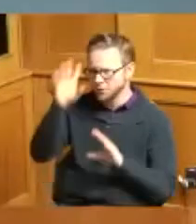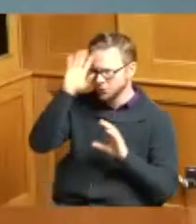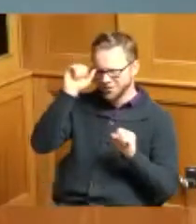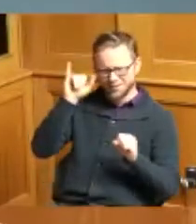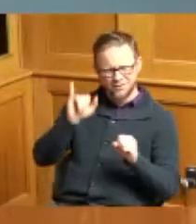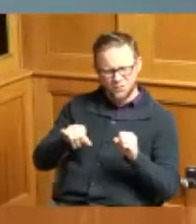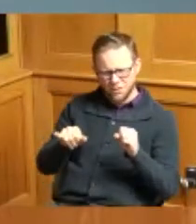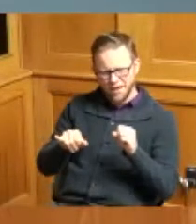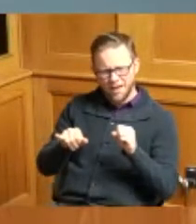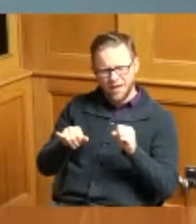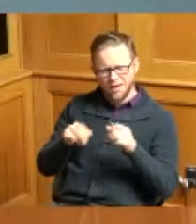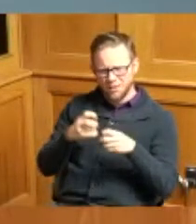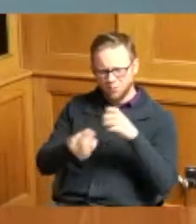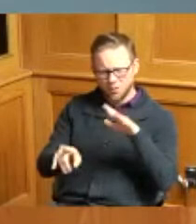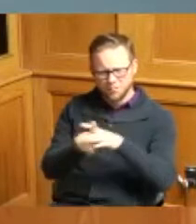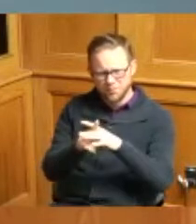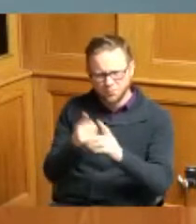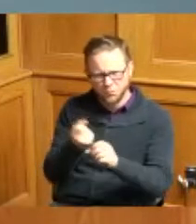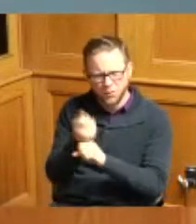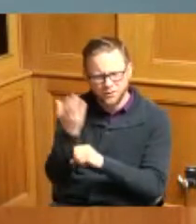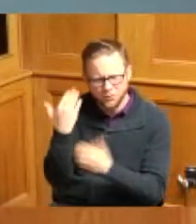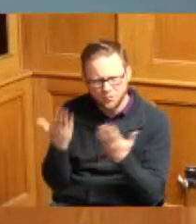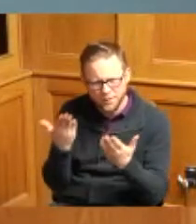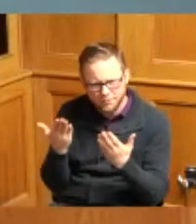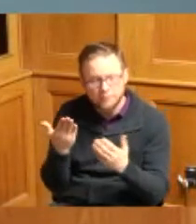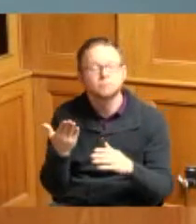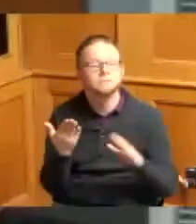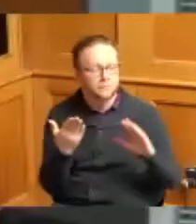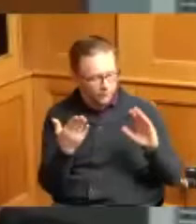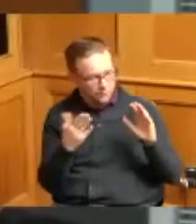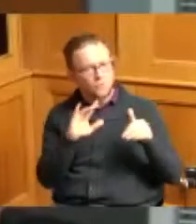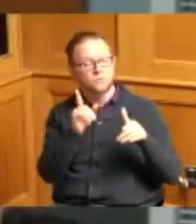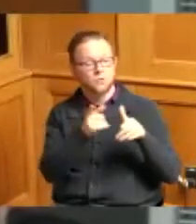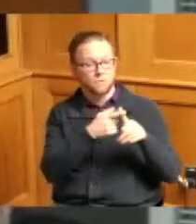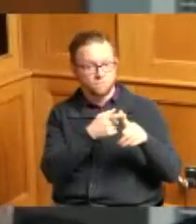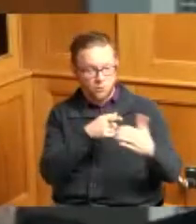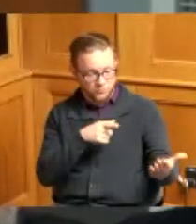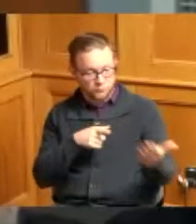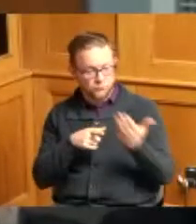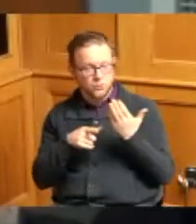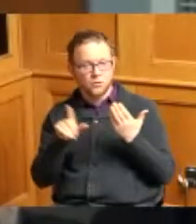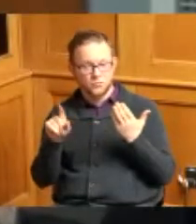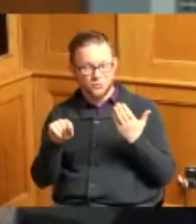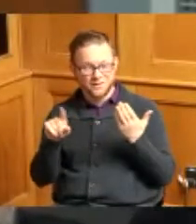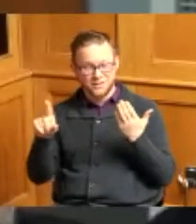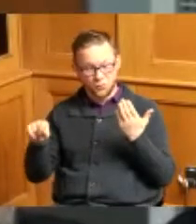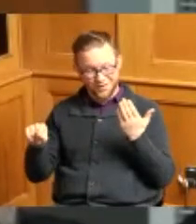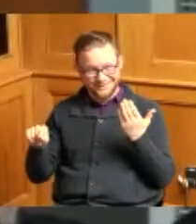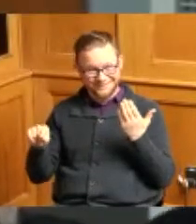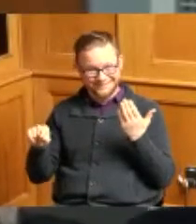ago this issue this was oriGinally presented to us in 2020 but I believe there's been discussions